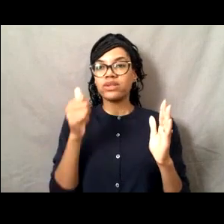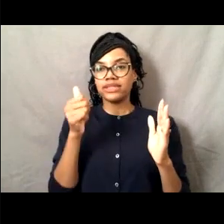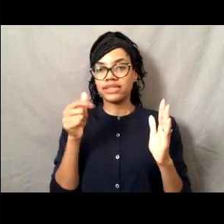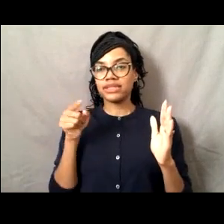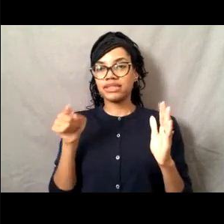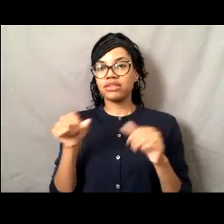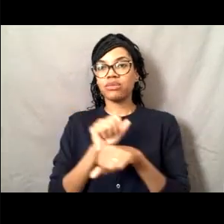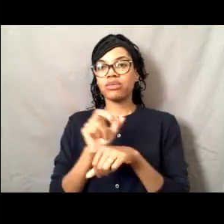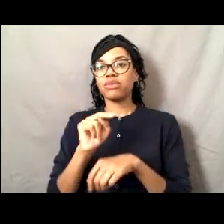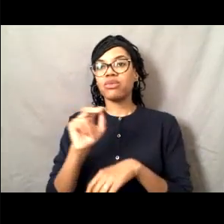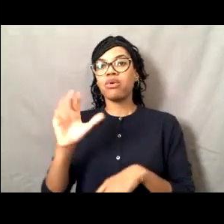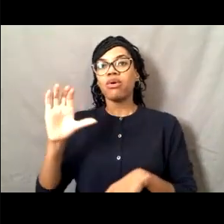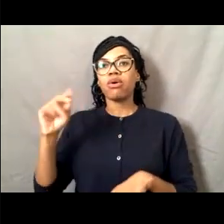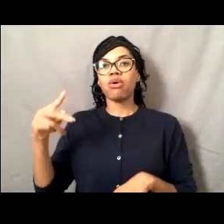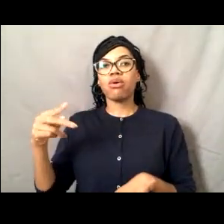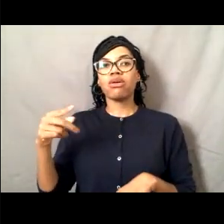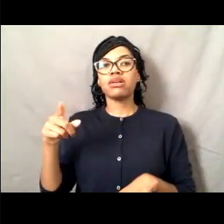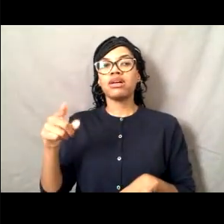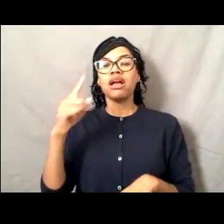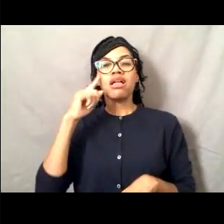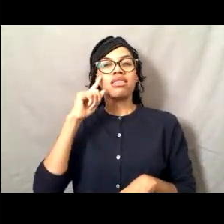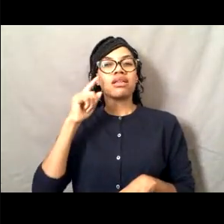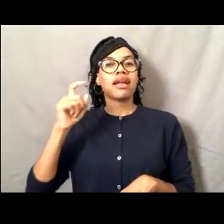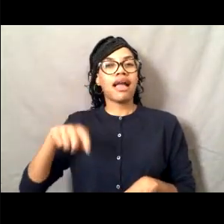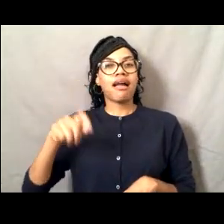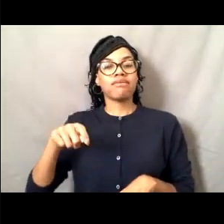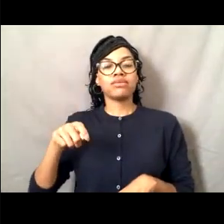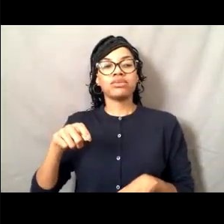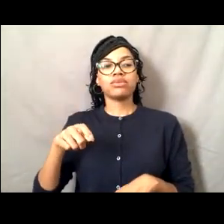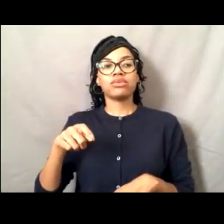I think you have to be able to complete 20 years